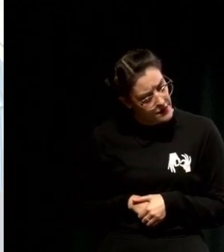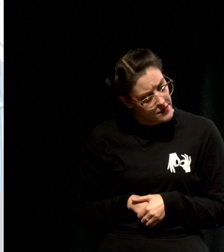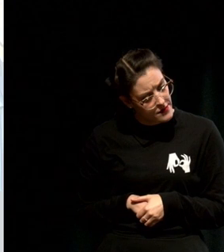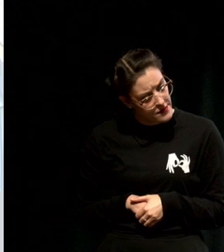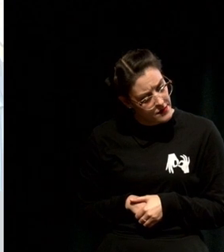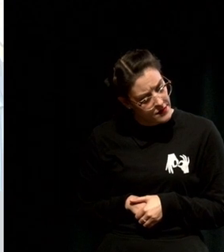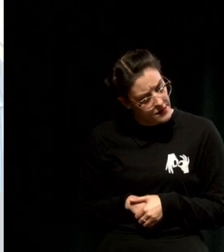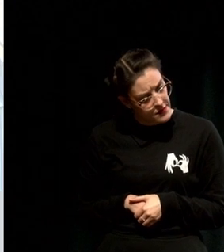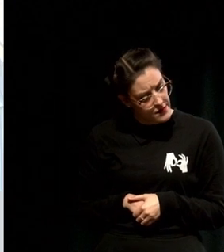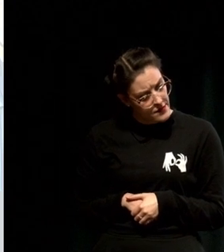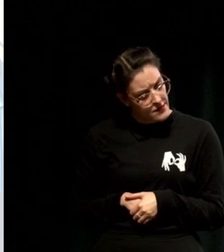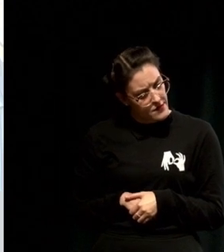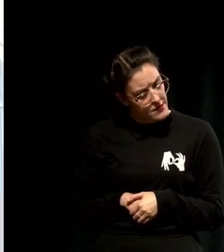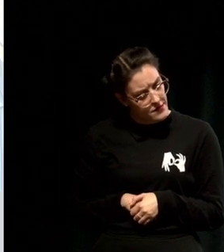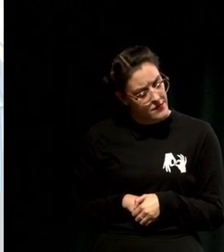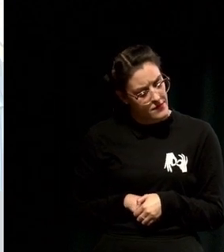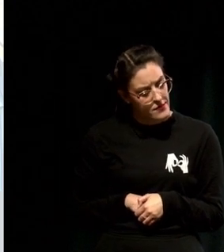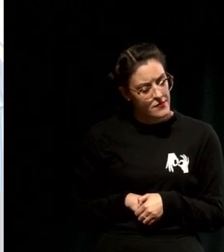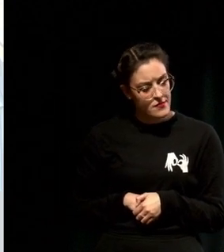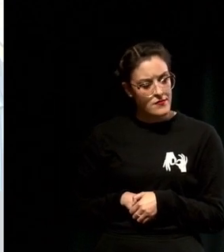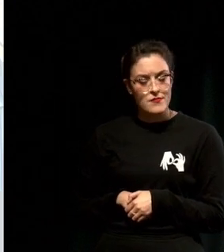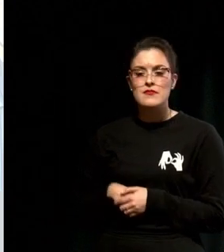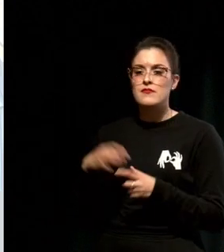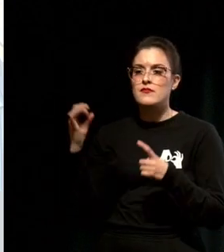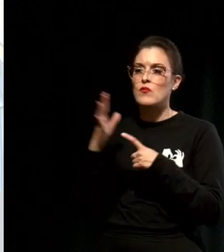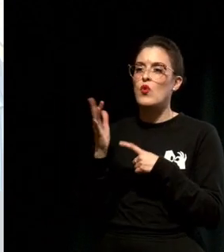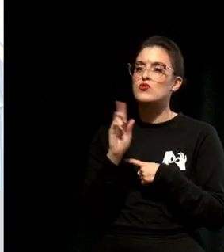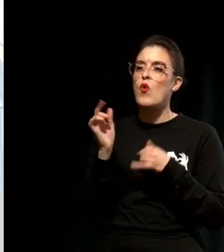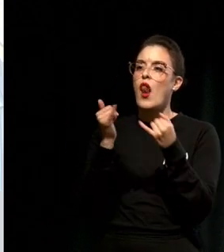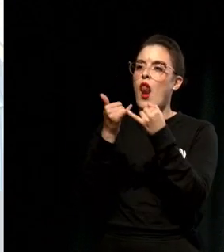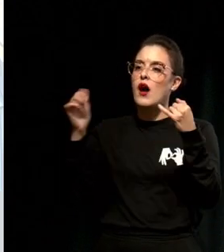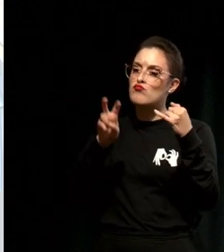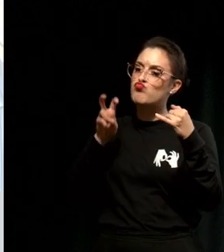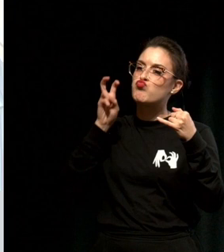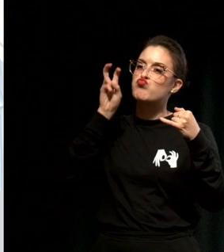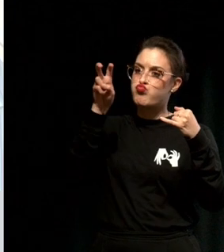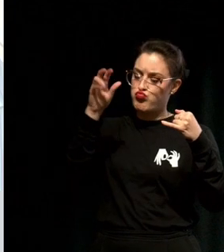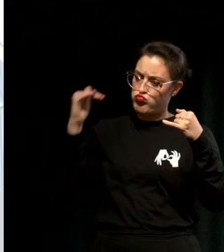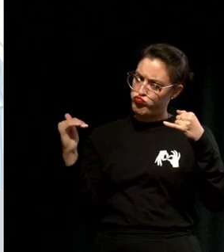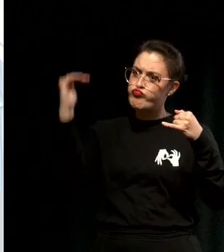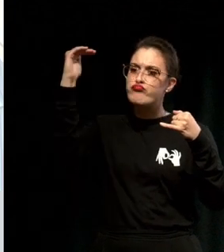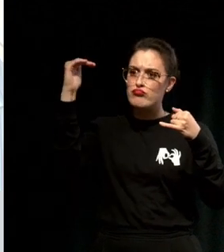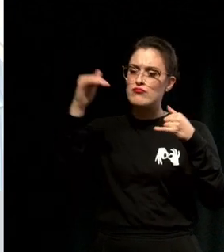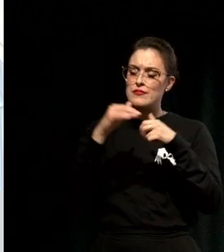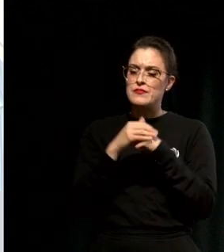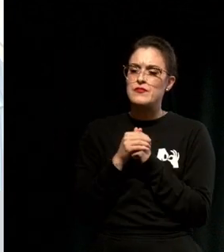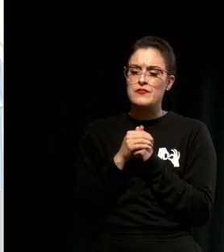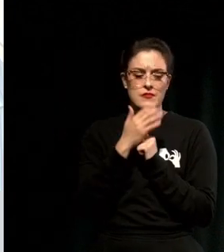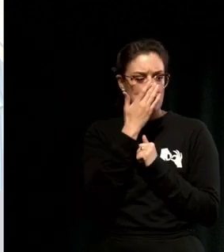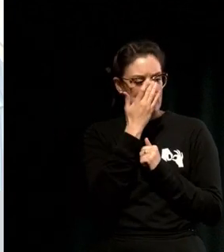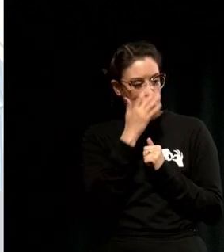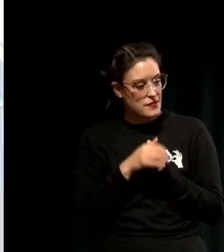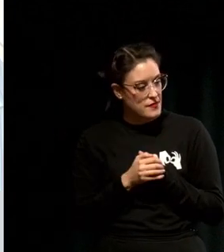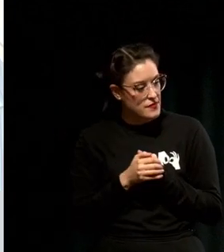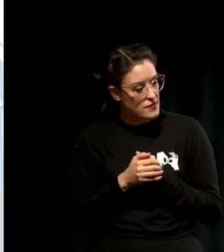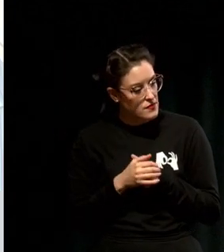It's being above the line: Open, curious, willing to learn, choosing purpose over power,